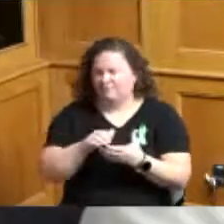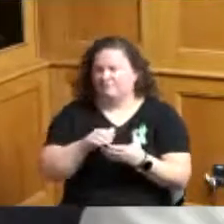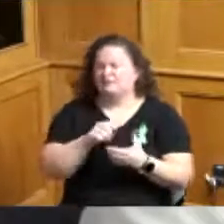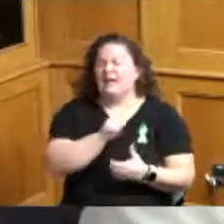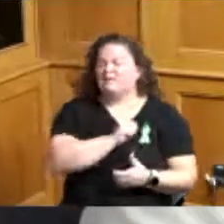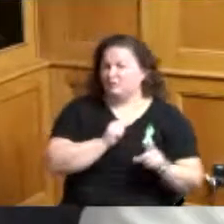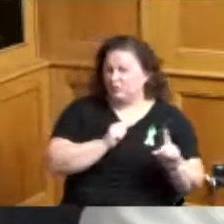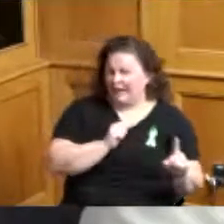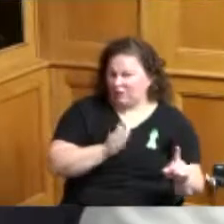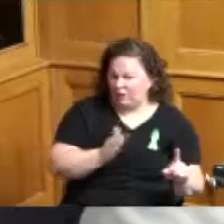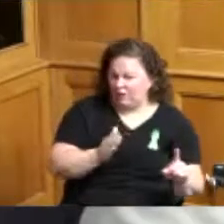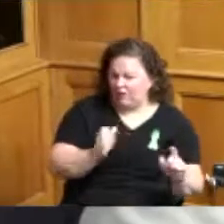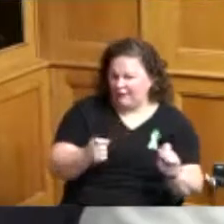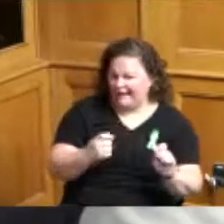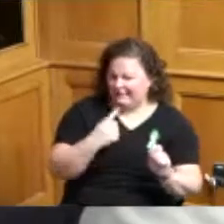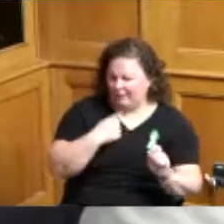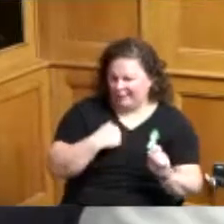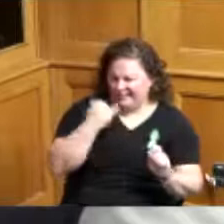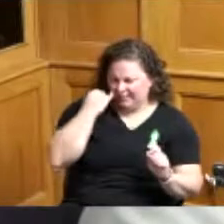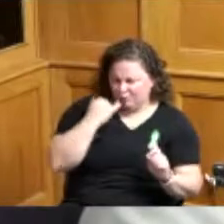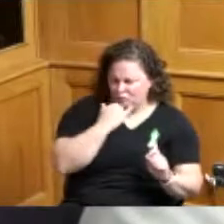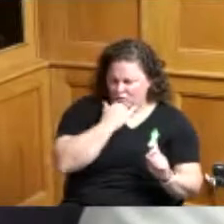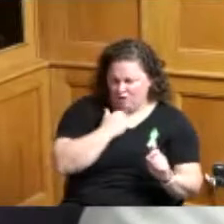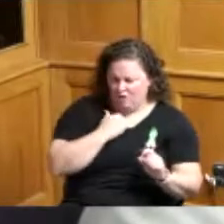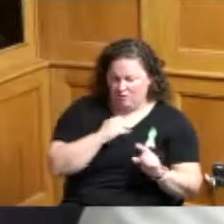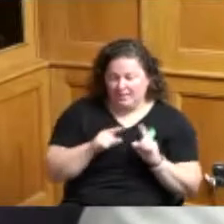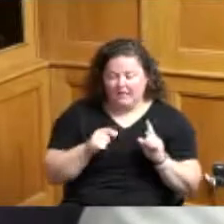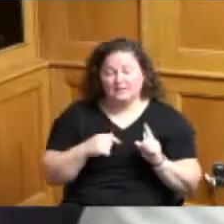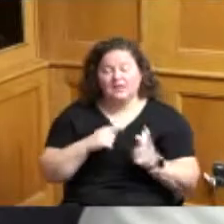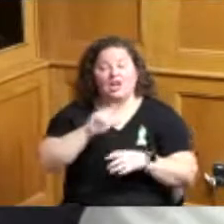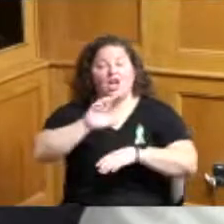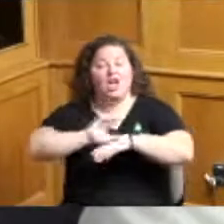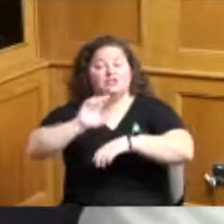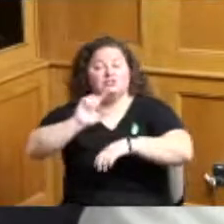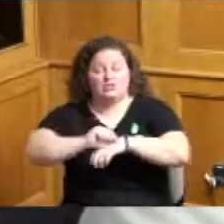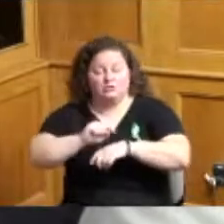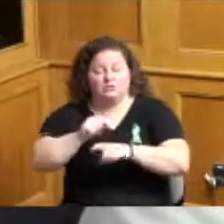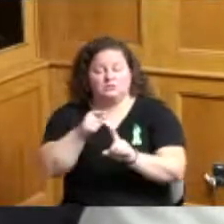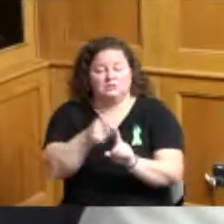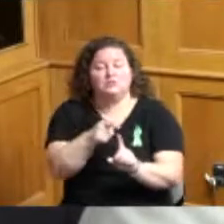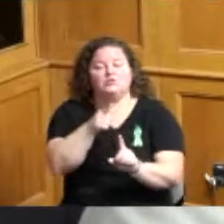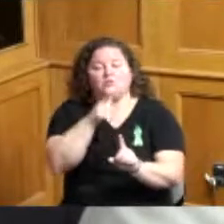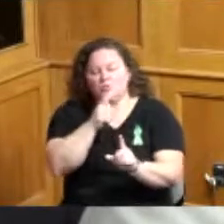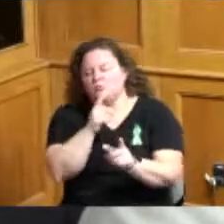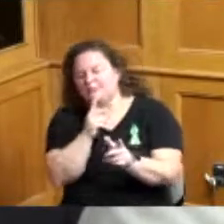I think you explained it to me the consultant that keeps up with what's going on with medicaid